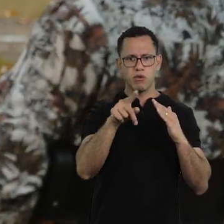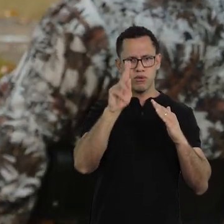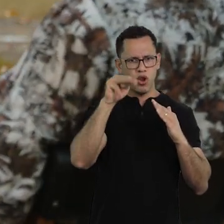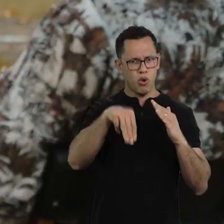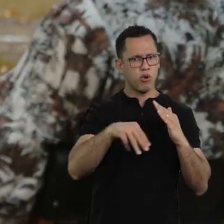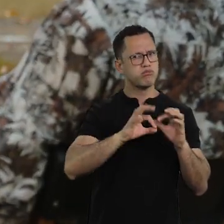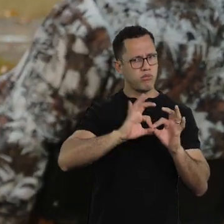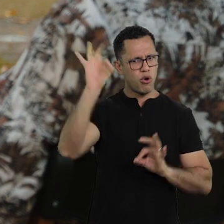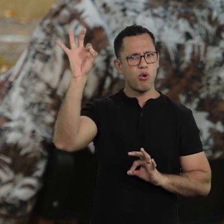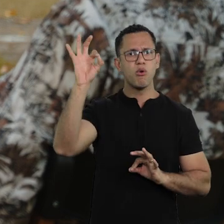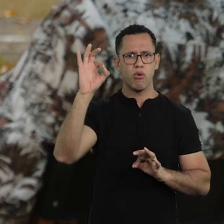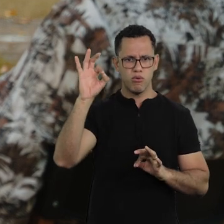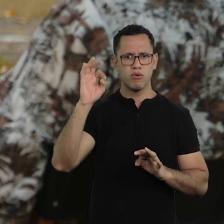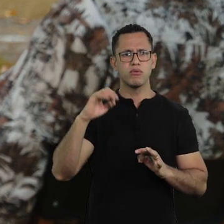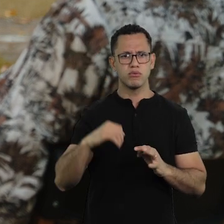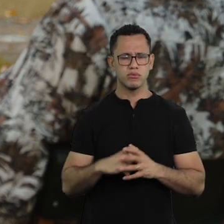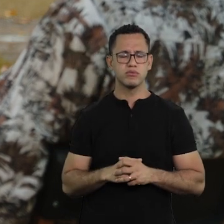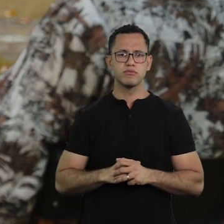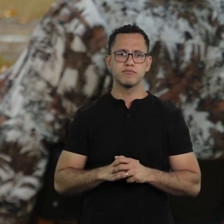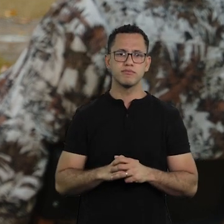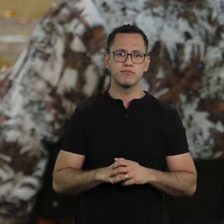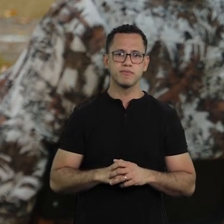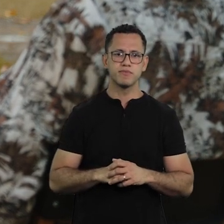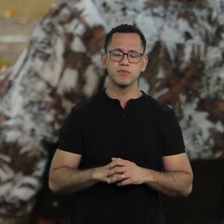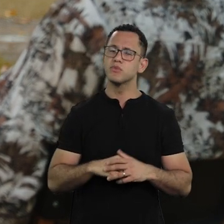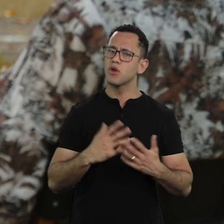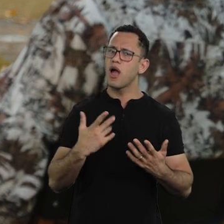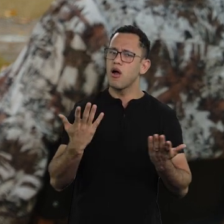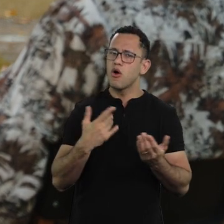2000 km from here. I'll tell you something: